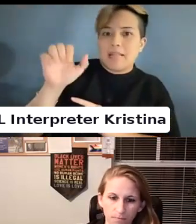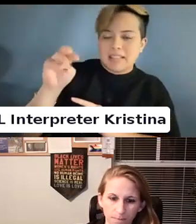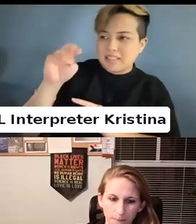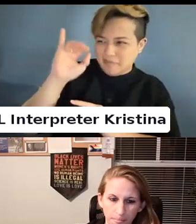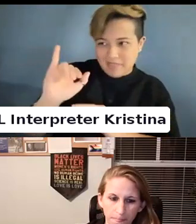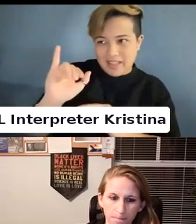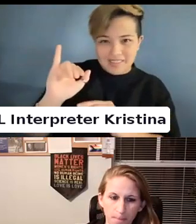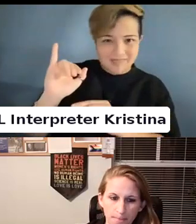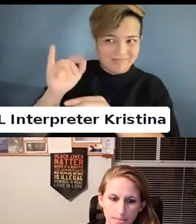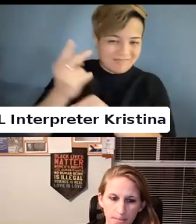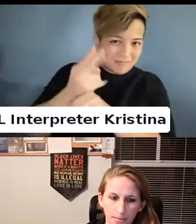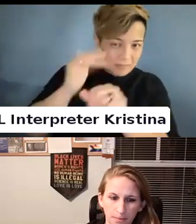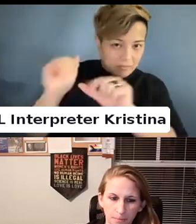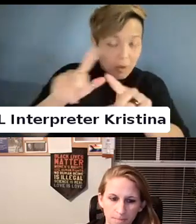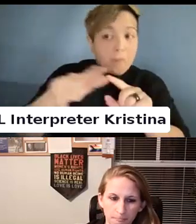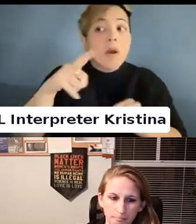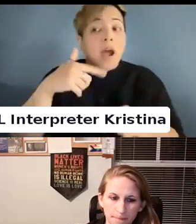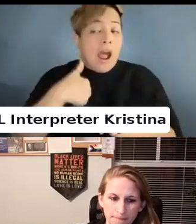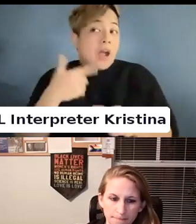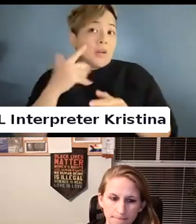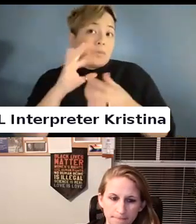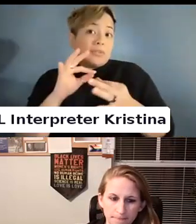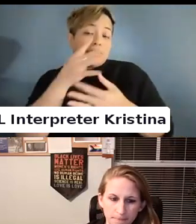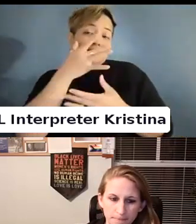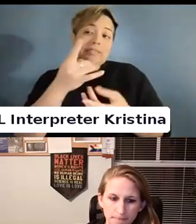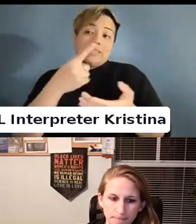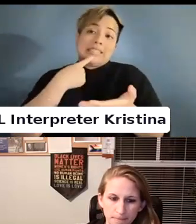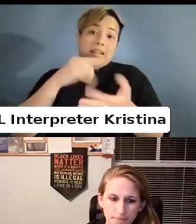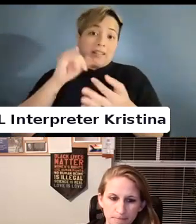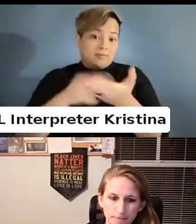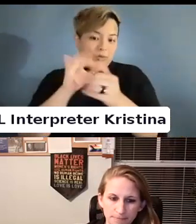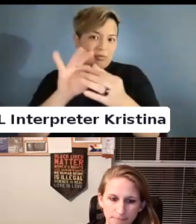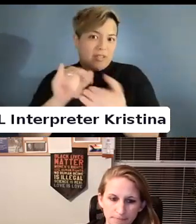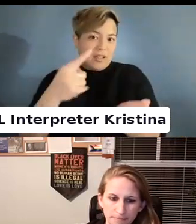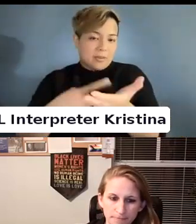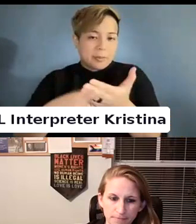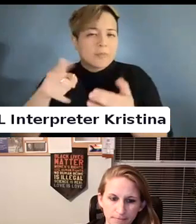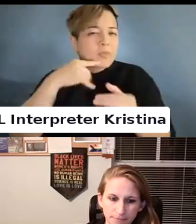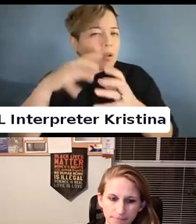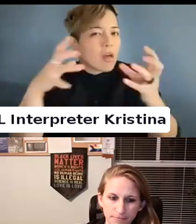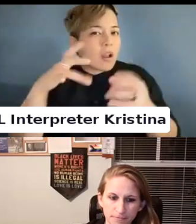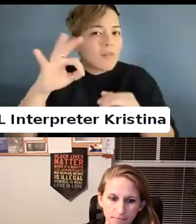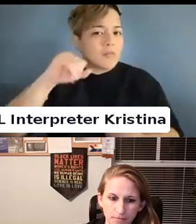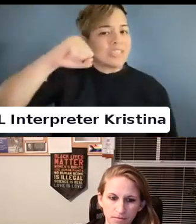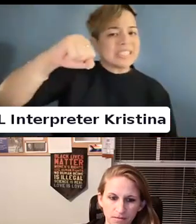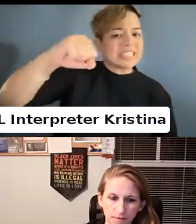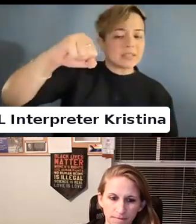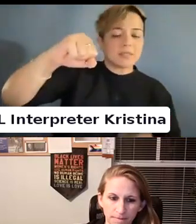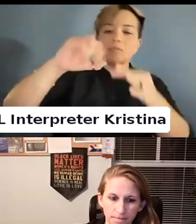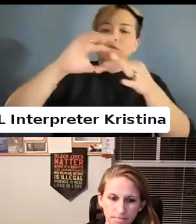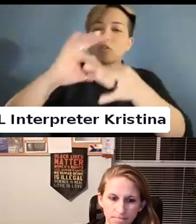But what I would definitely say is there was a whole lot of resistance on the lines of